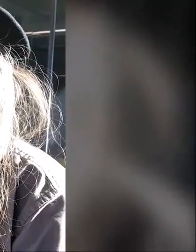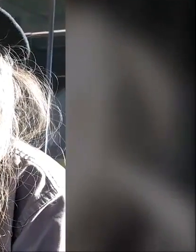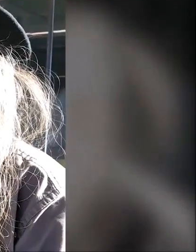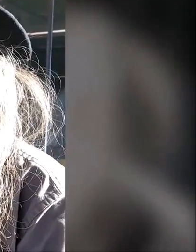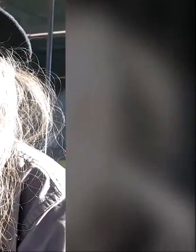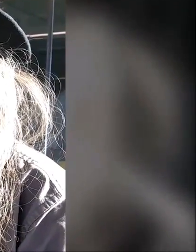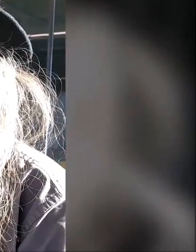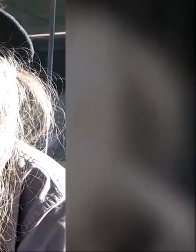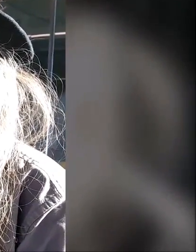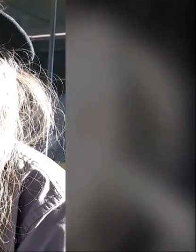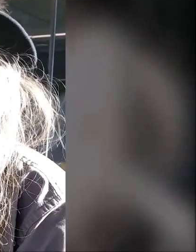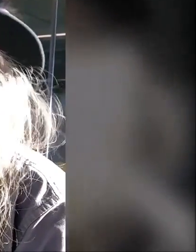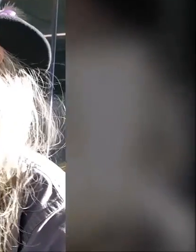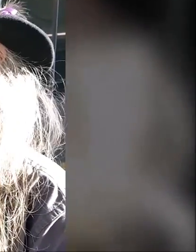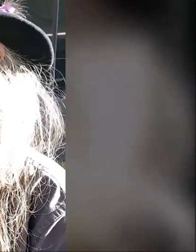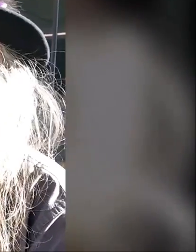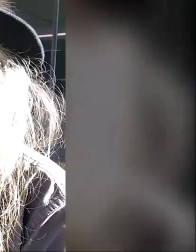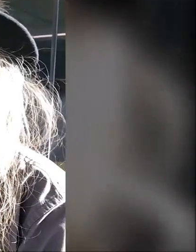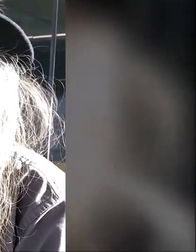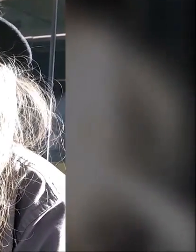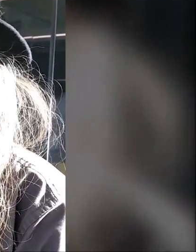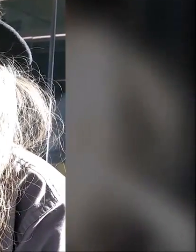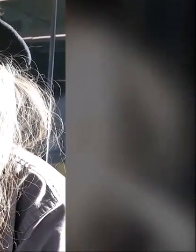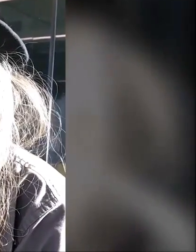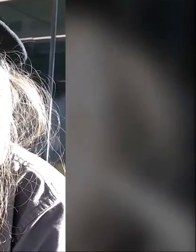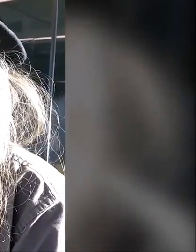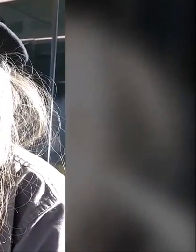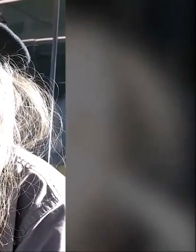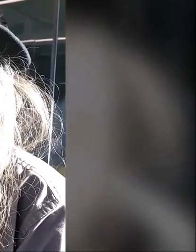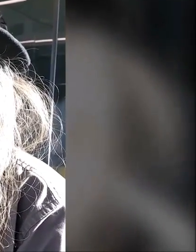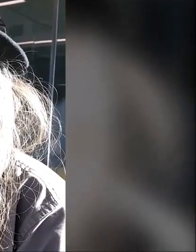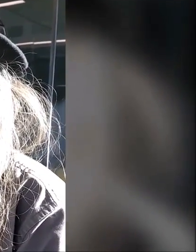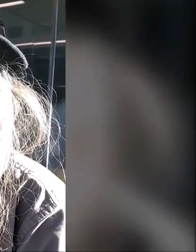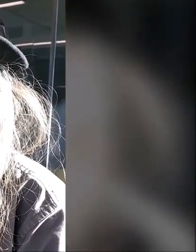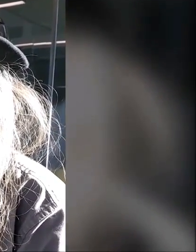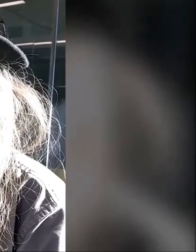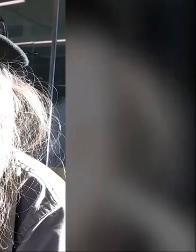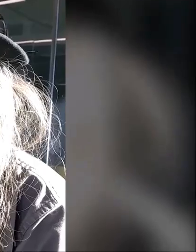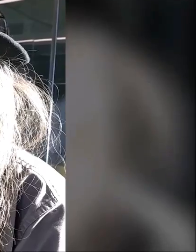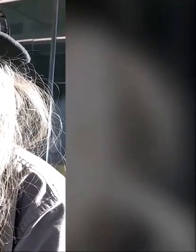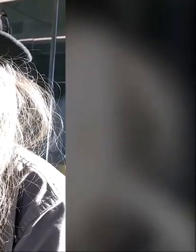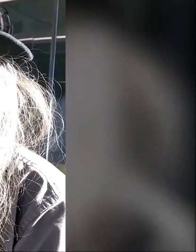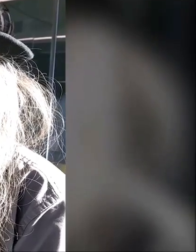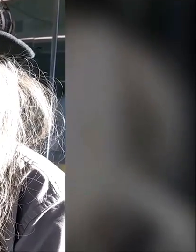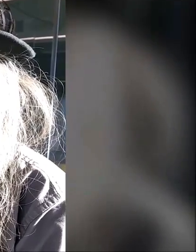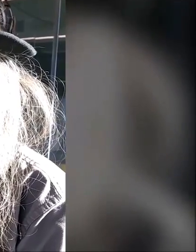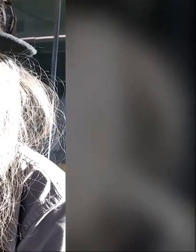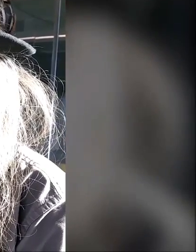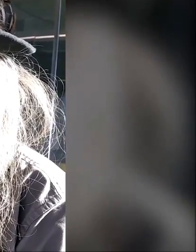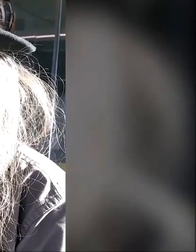But in particular, Marcus Alfred who, you know, is a big part